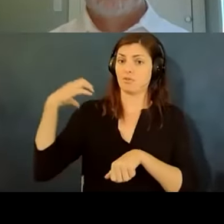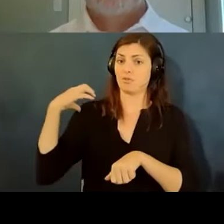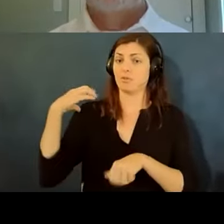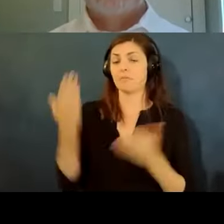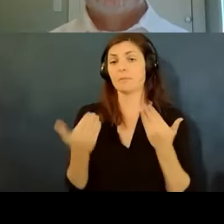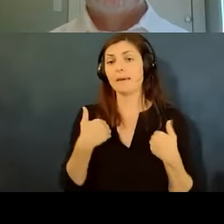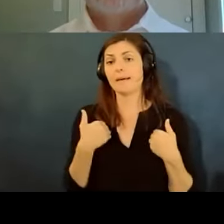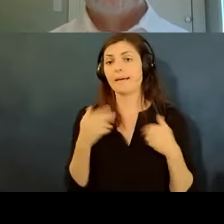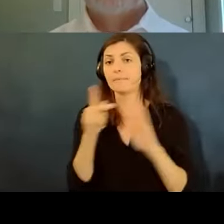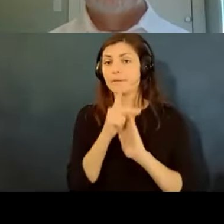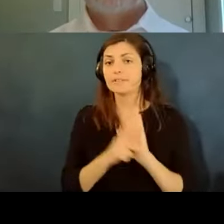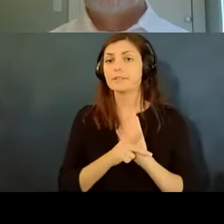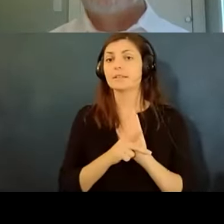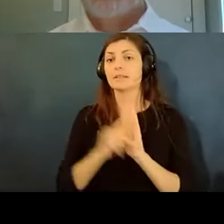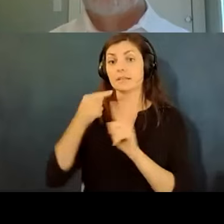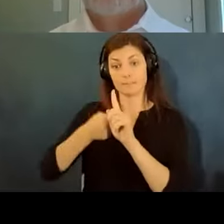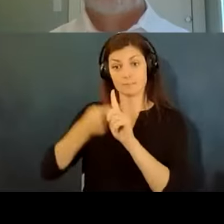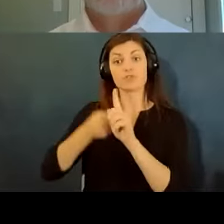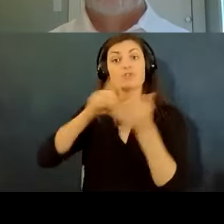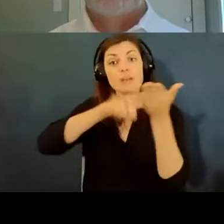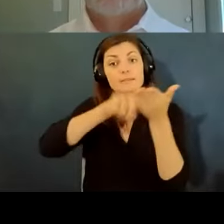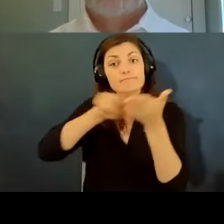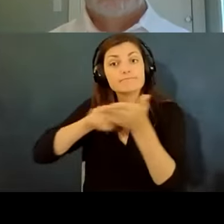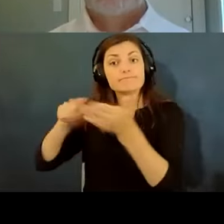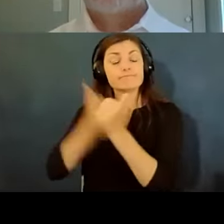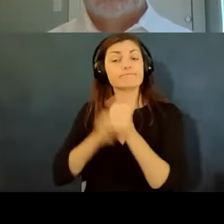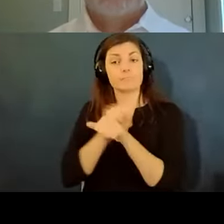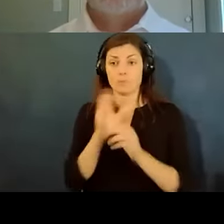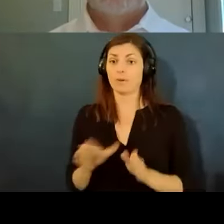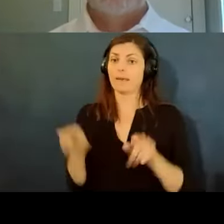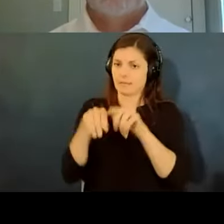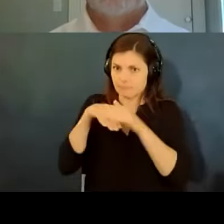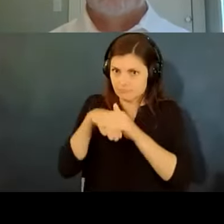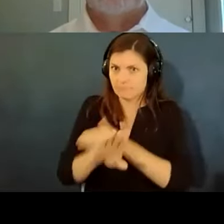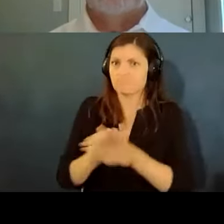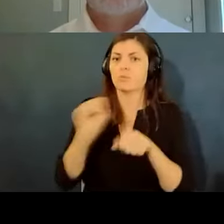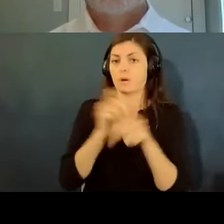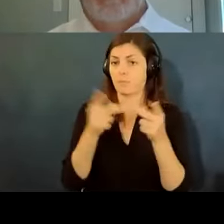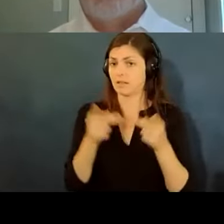of taking the temperature of every employee as they come into the workplace or having